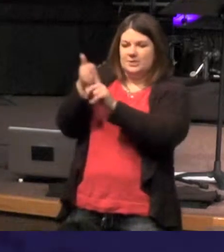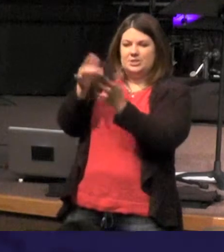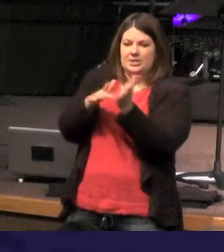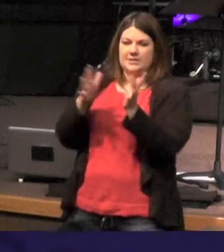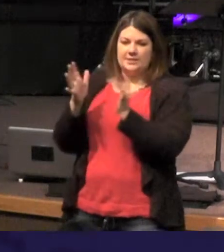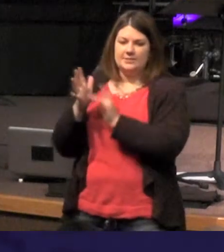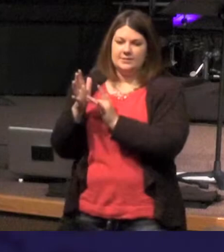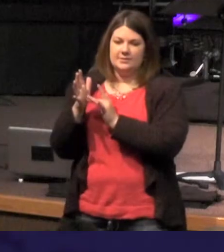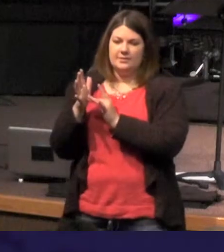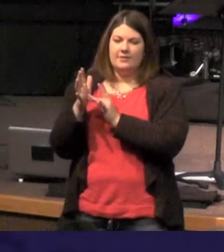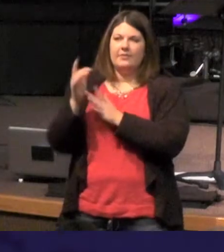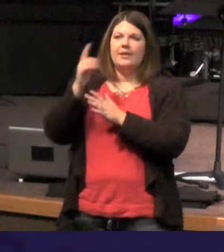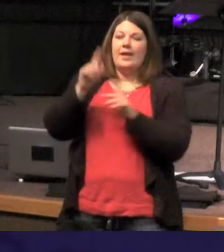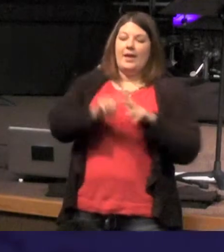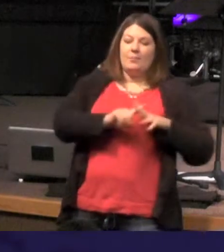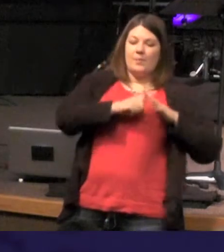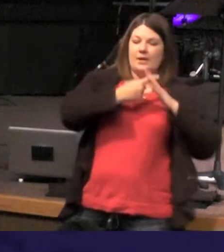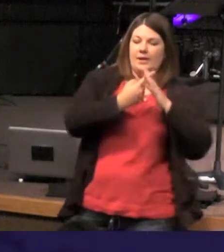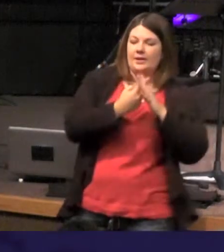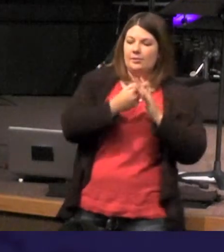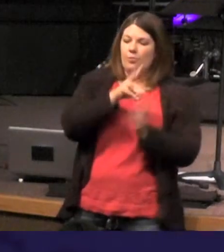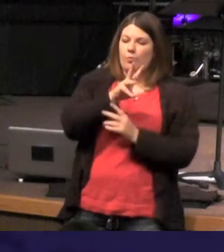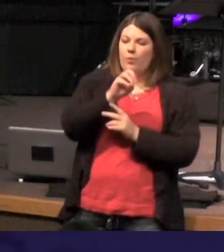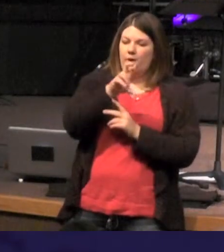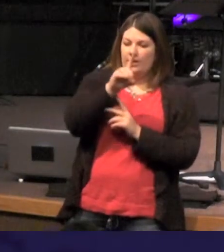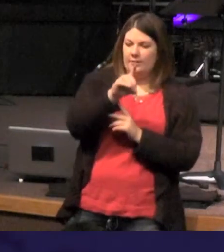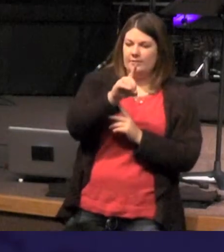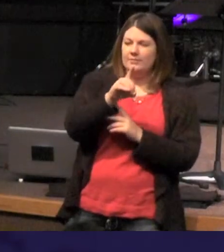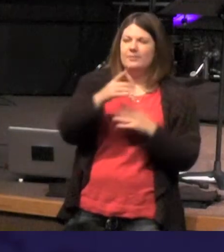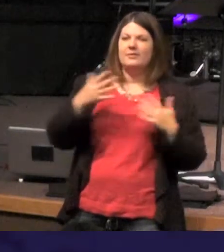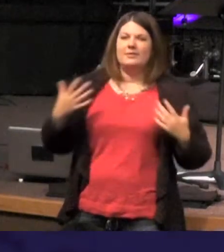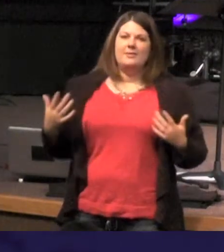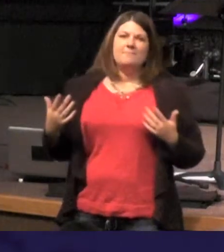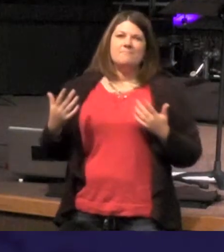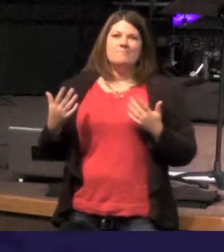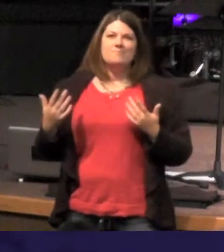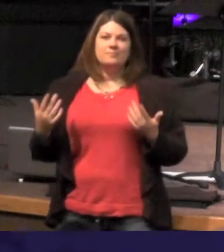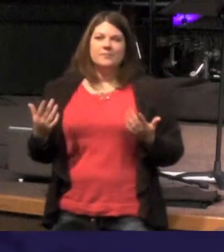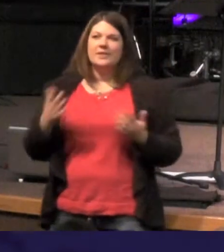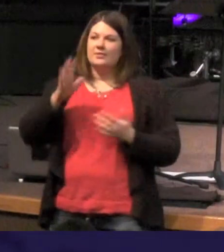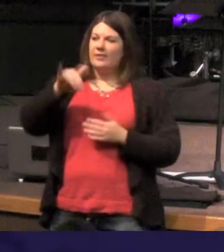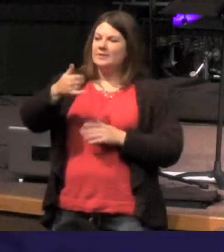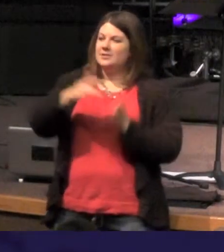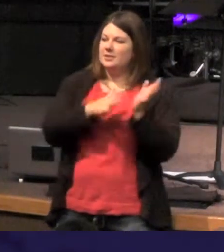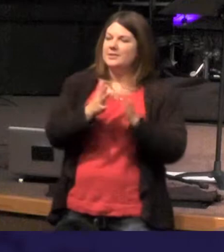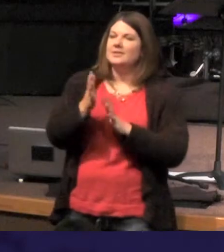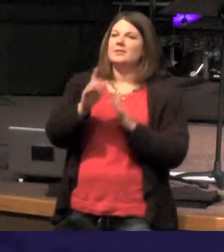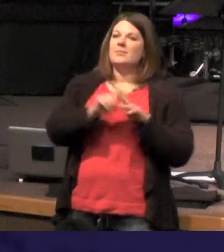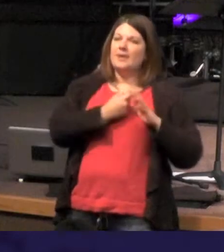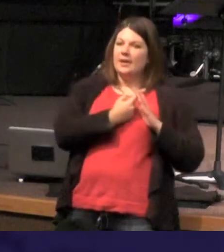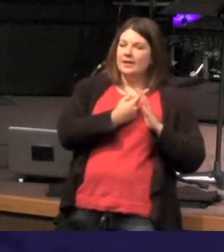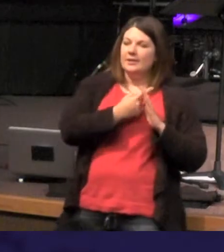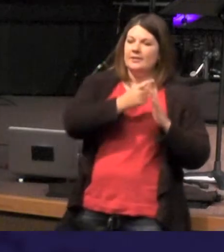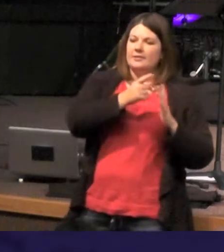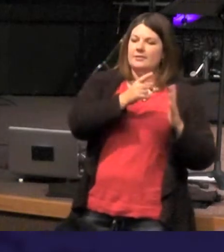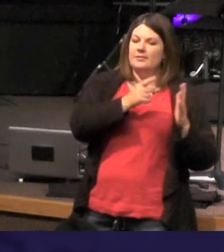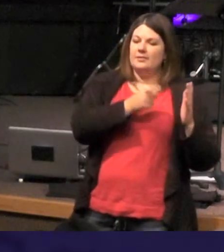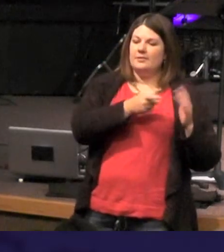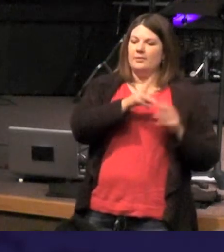so In the beginning was the Word - well we've got to stop and say that that is Jesus - In the beginning was the Word was with God and the Word was